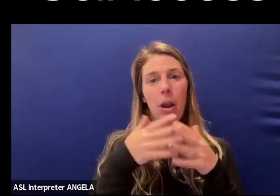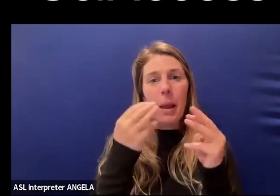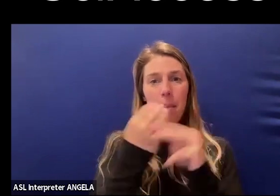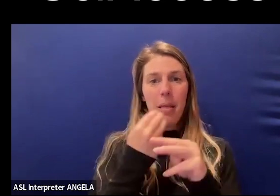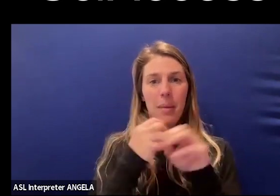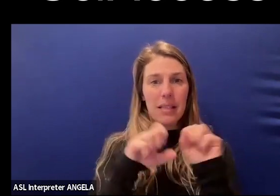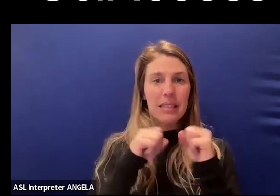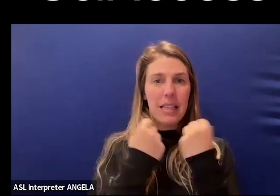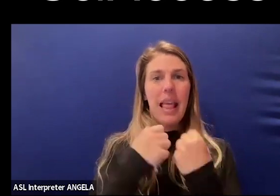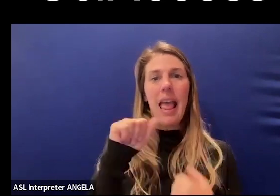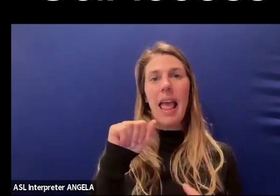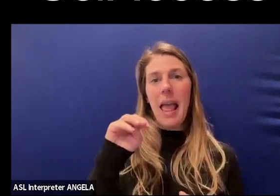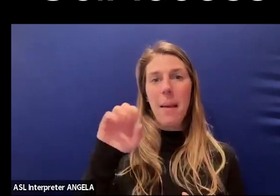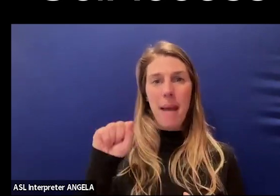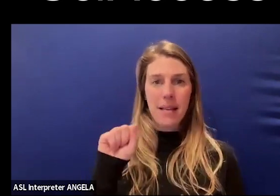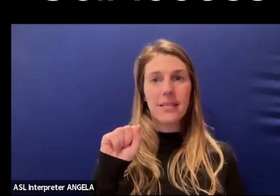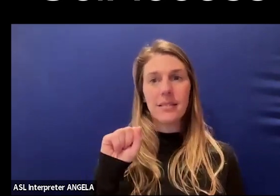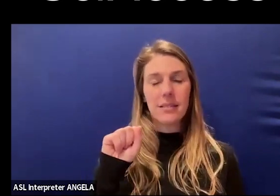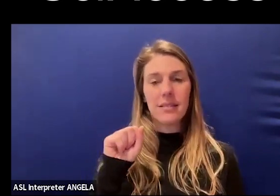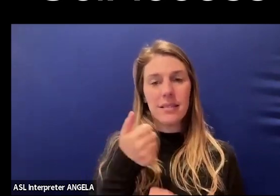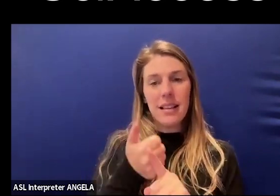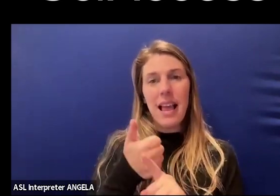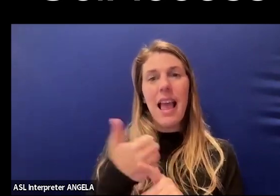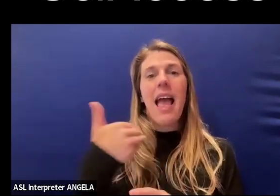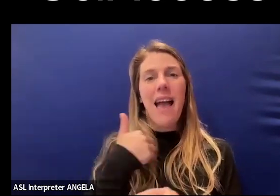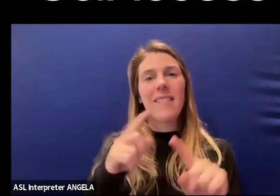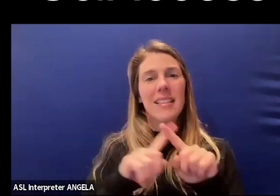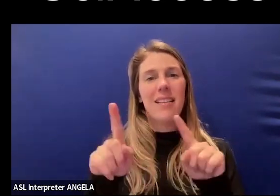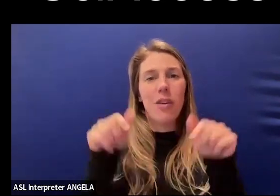the AMS, they have these different posters of women